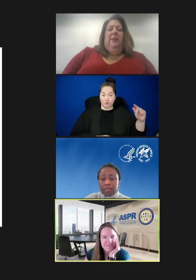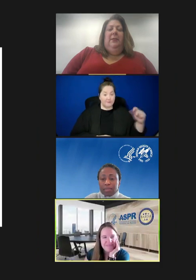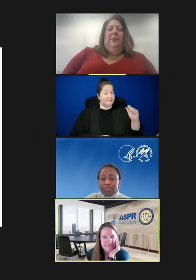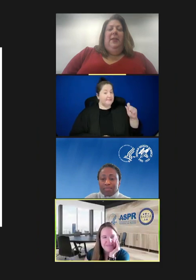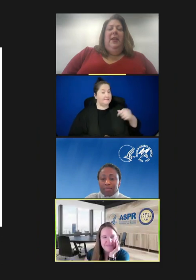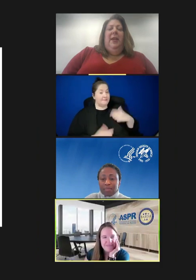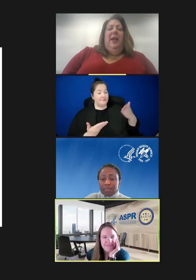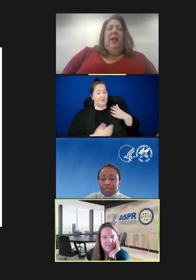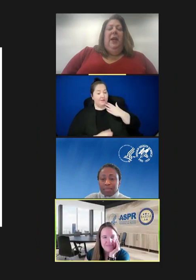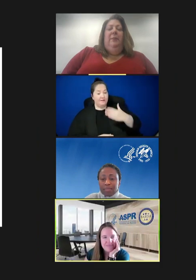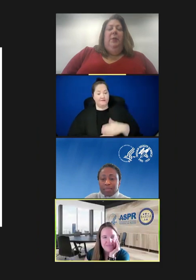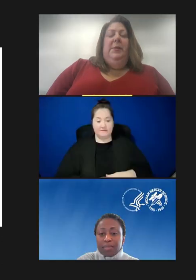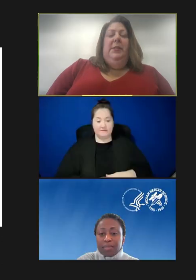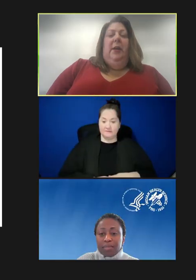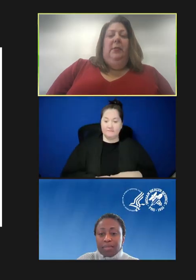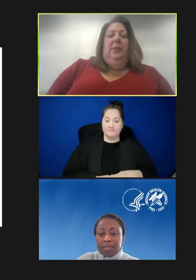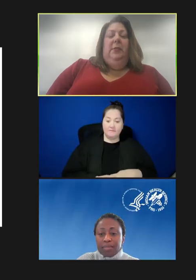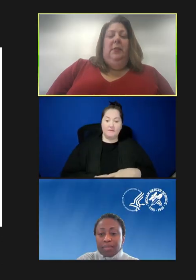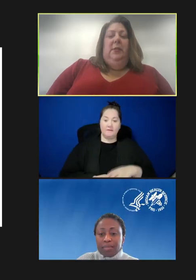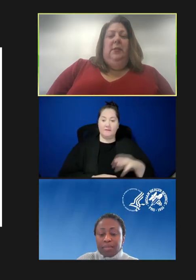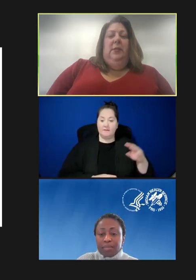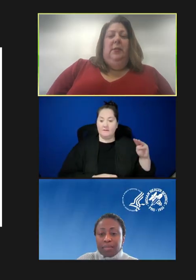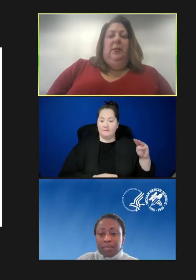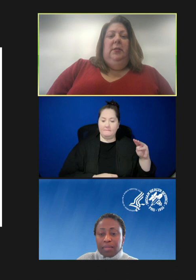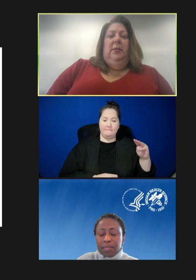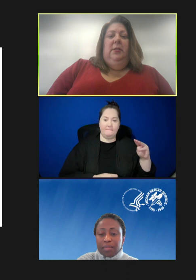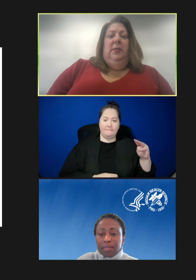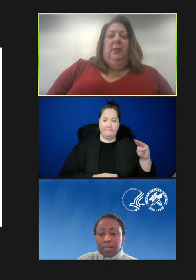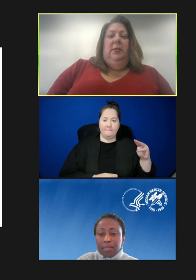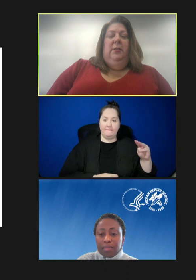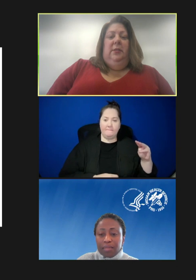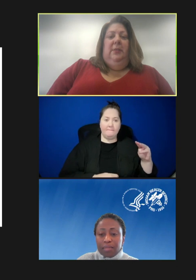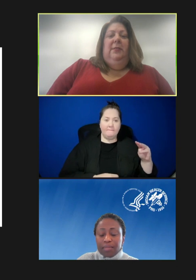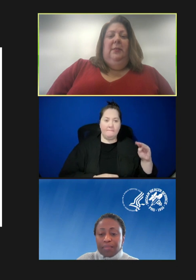Ann Aikin: Hello. Mo Patel? Mohammed Patel: Present. Thank you.